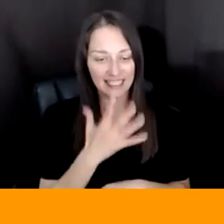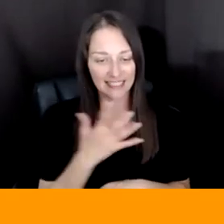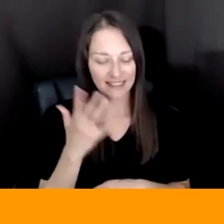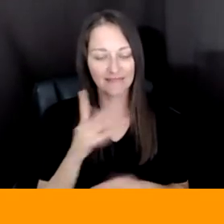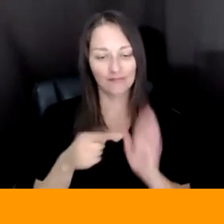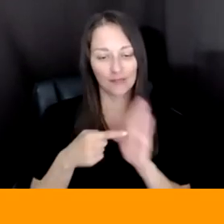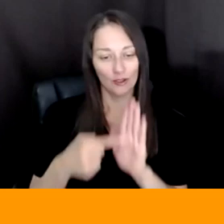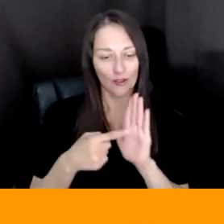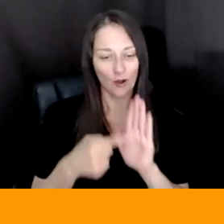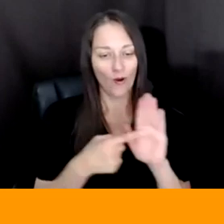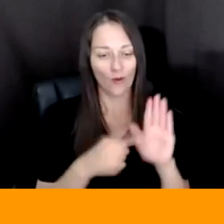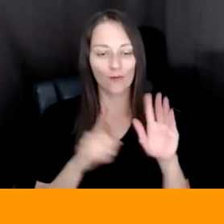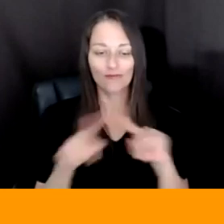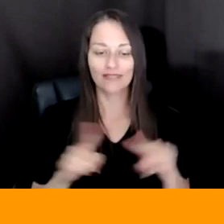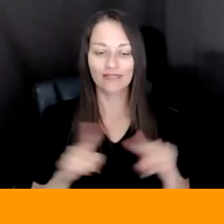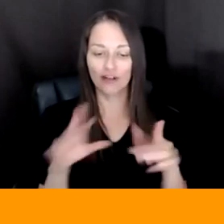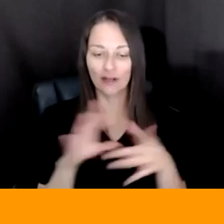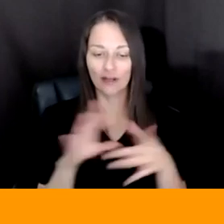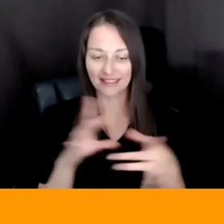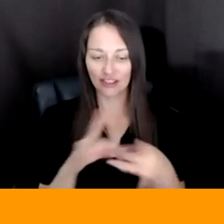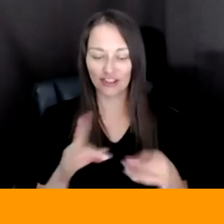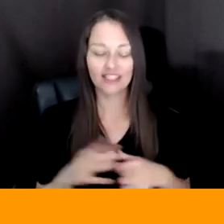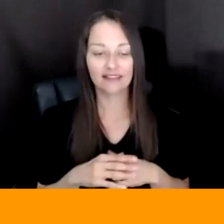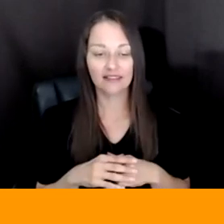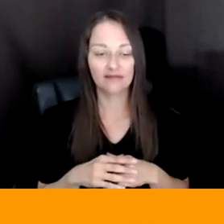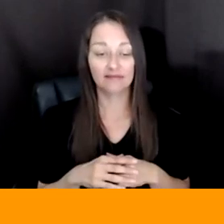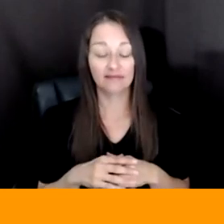YOU KNOW, AND ONE OF THE THINGS ABOUT THIS REPORT THAT I THINK IS REALLY INTERESTING IS THE NOTION